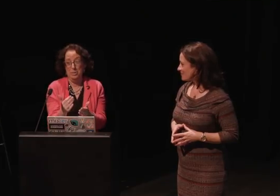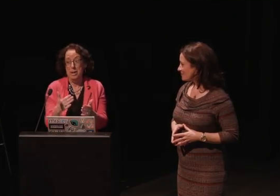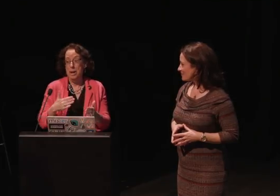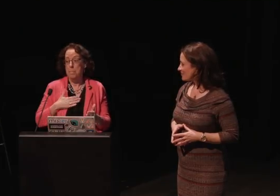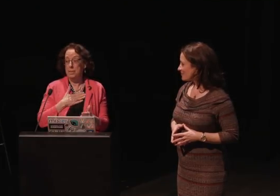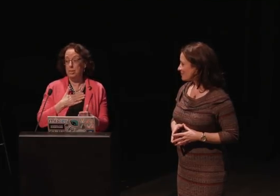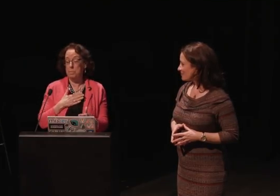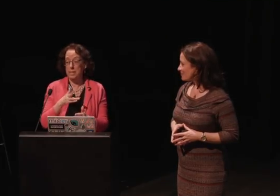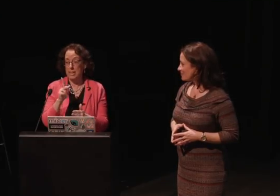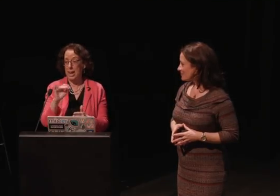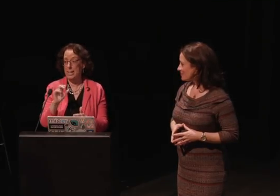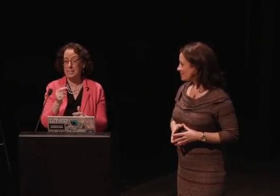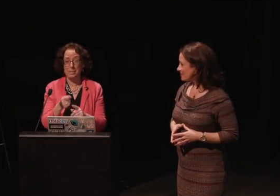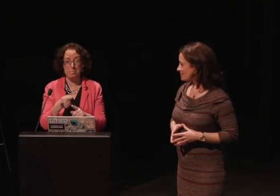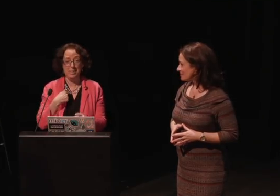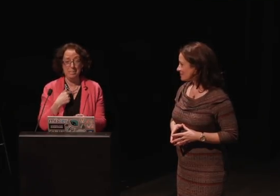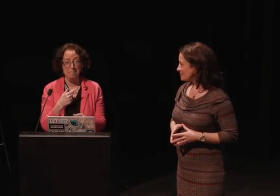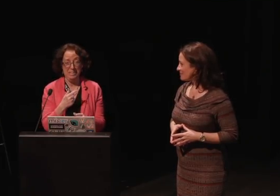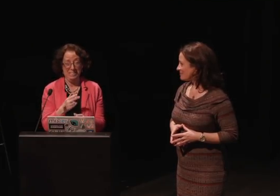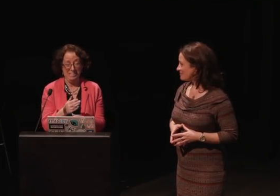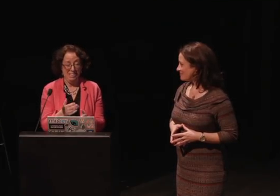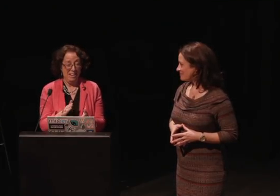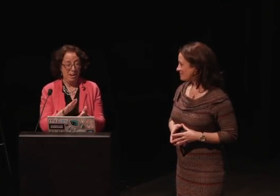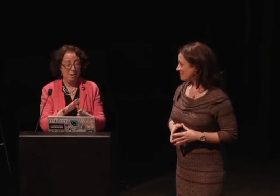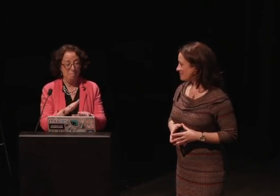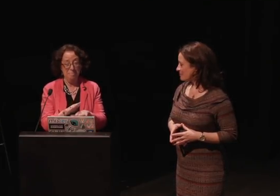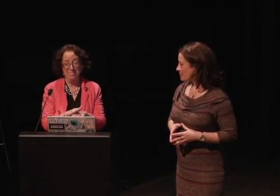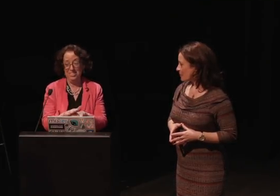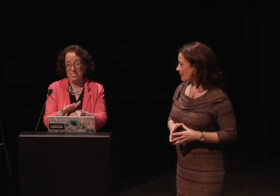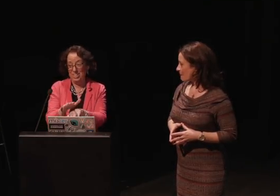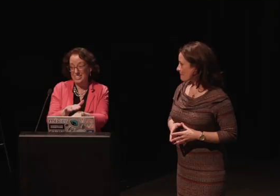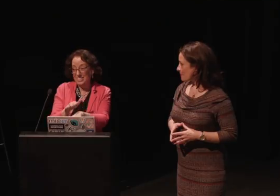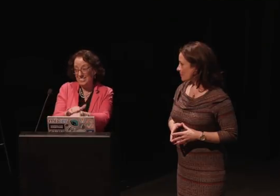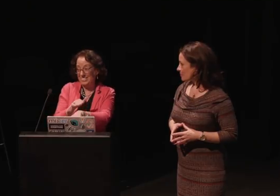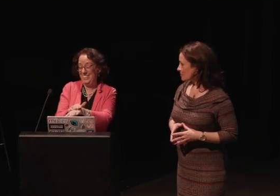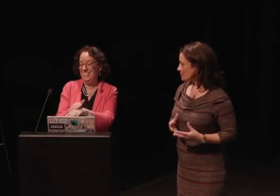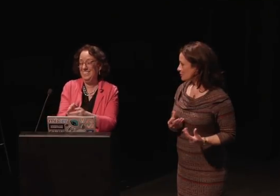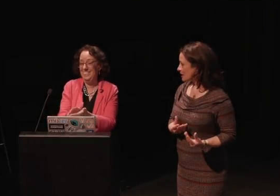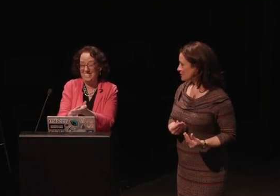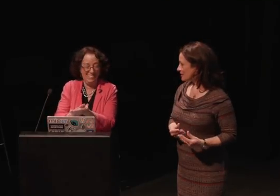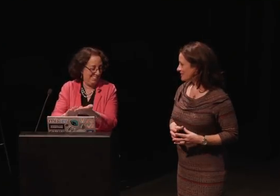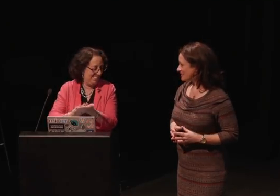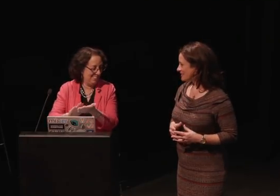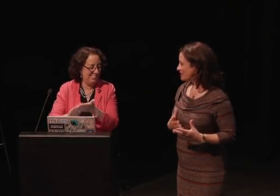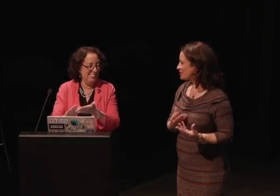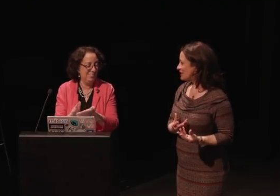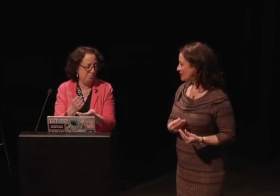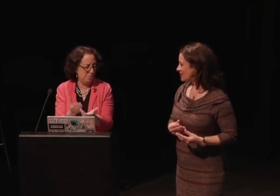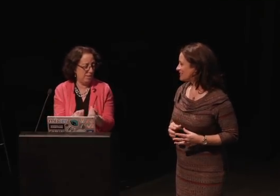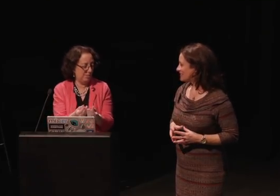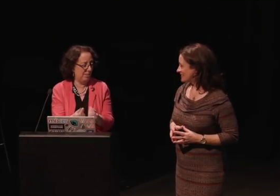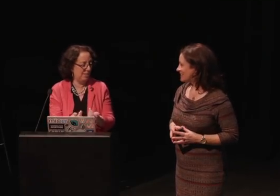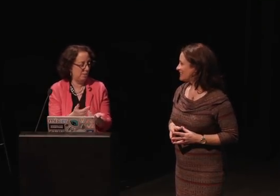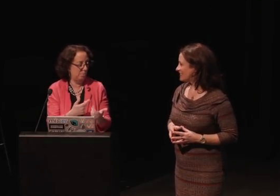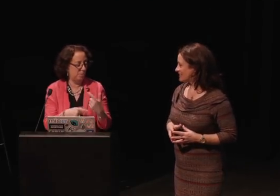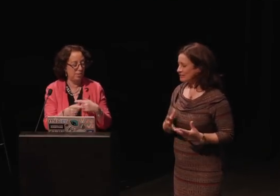So, please be kind to me, be gentle, nice, kind.